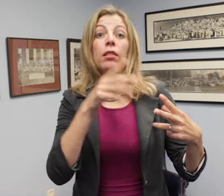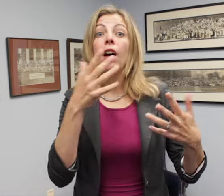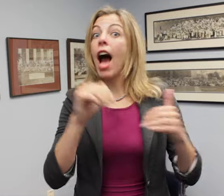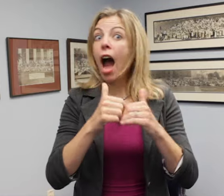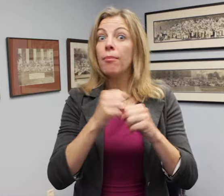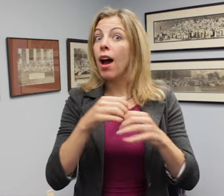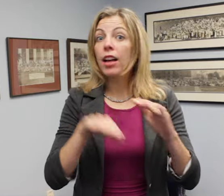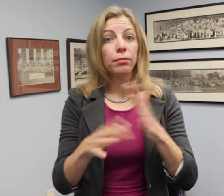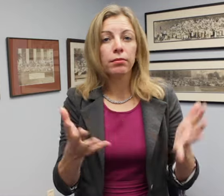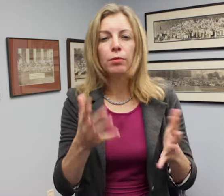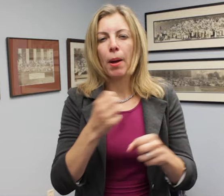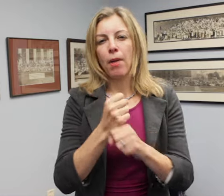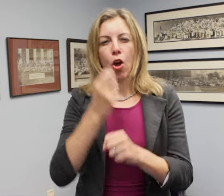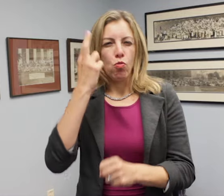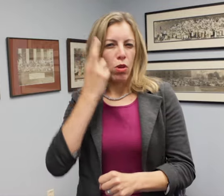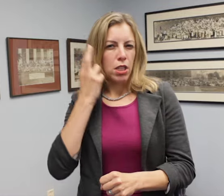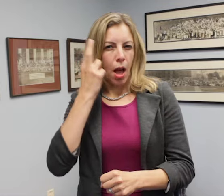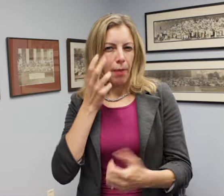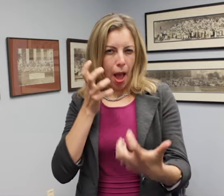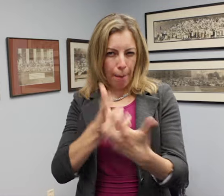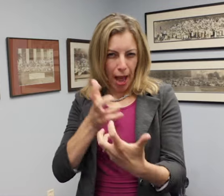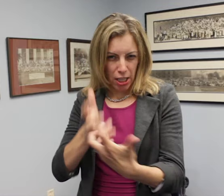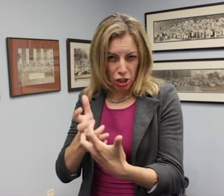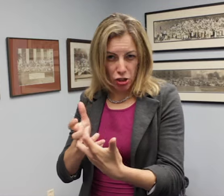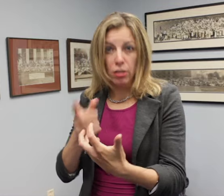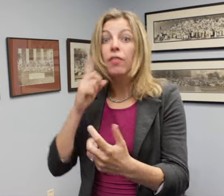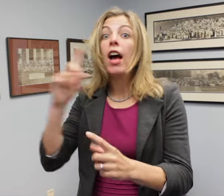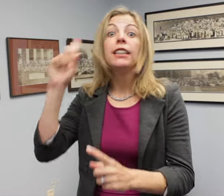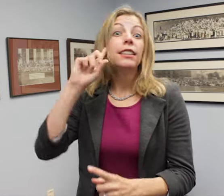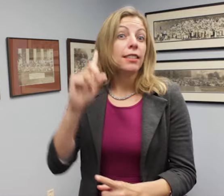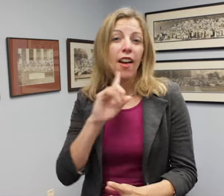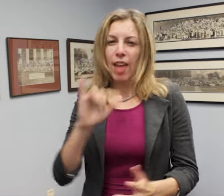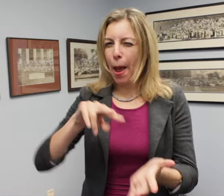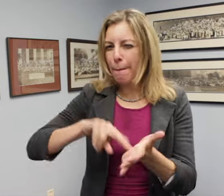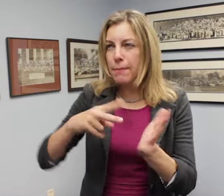Reasonable accommodations pertaining to deaf and hard of hearing employees include: